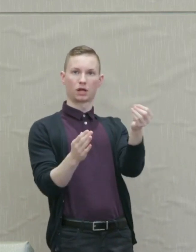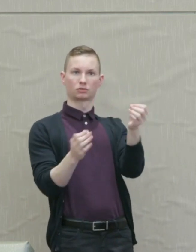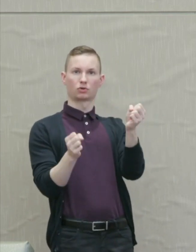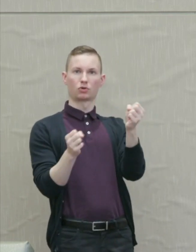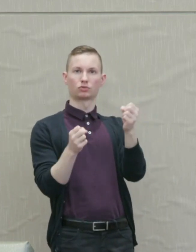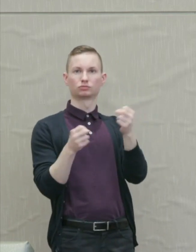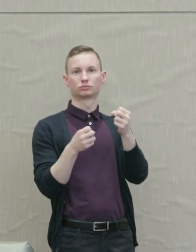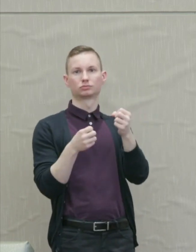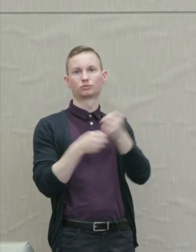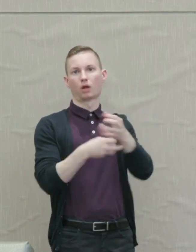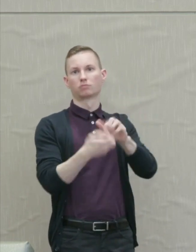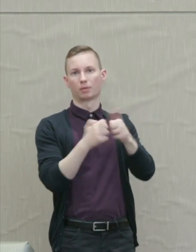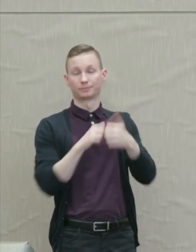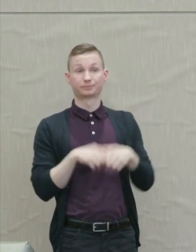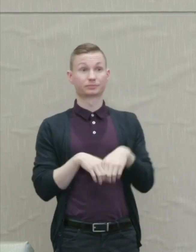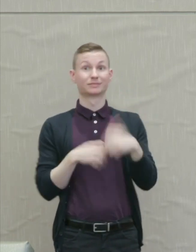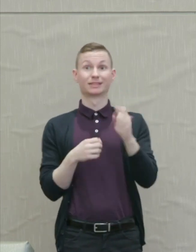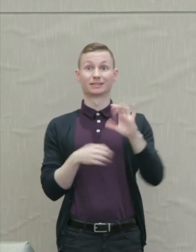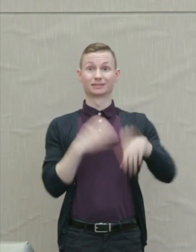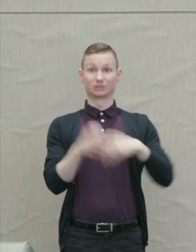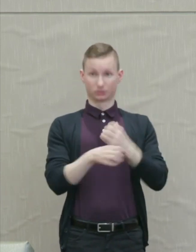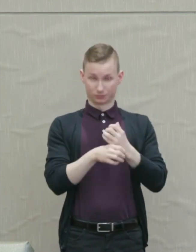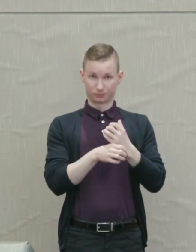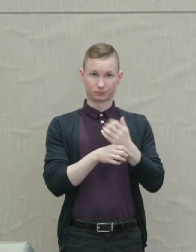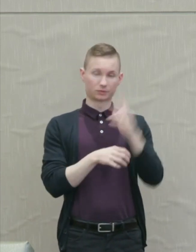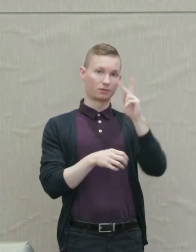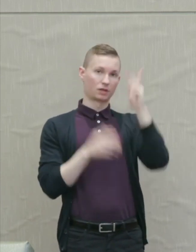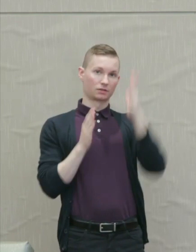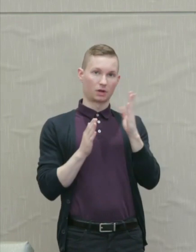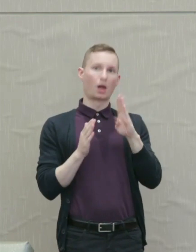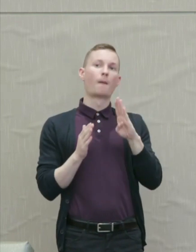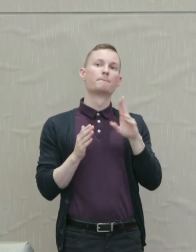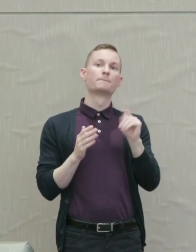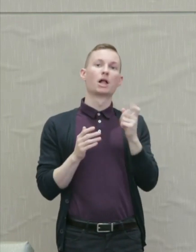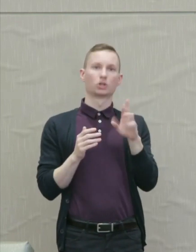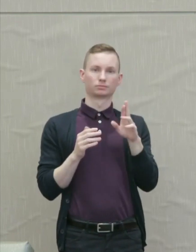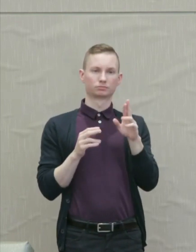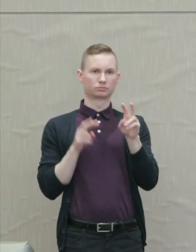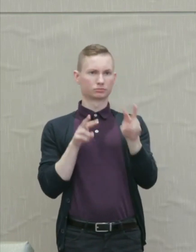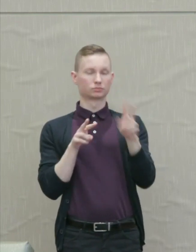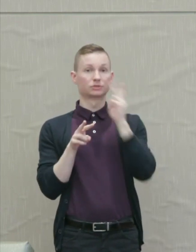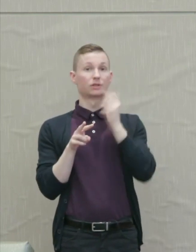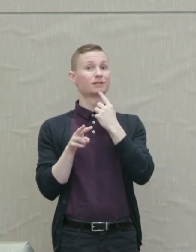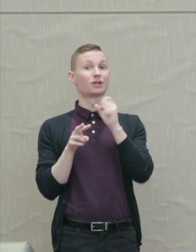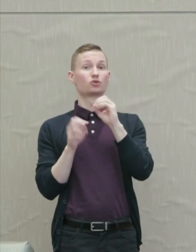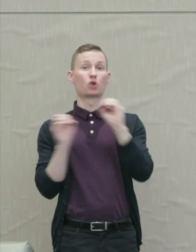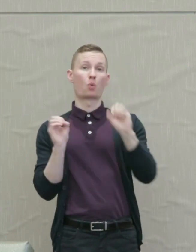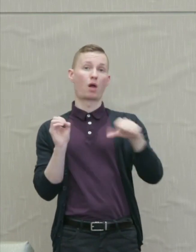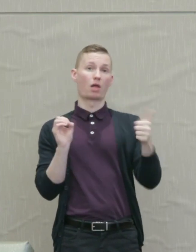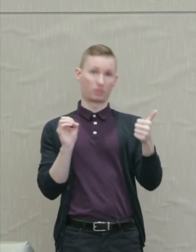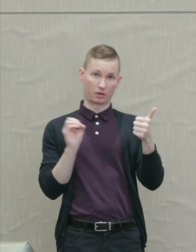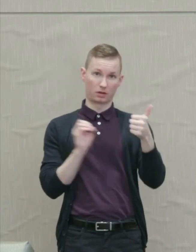As the 18th century philosopher Bishop Butler observes, "No other principal or passion hath